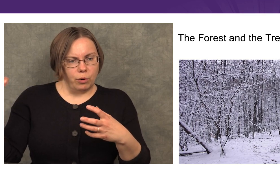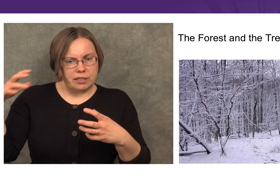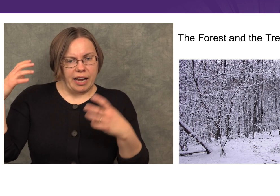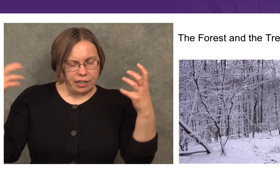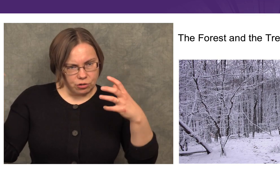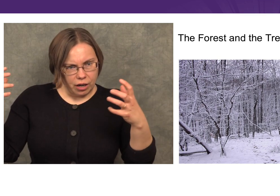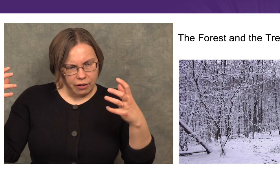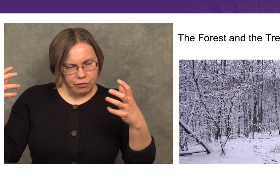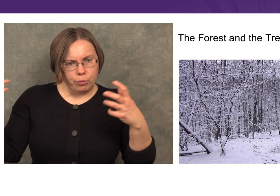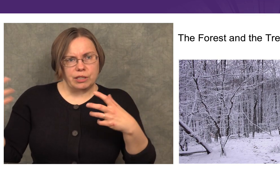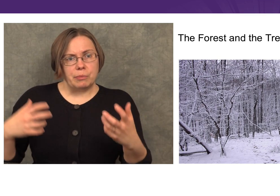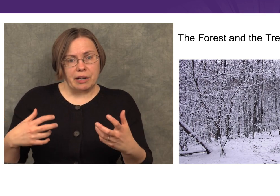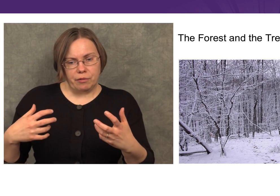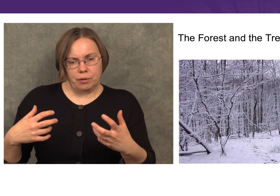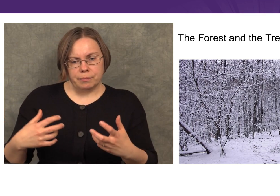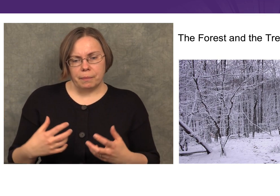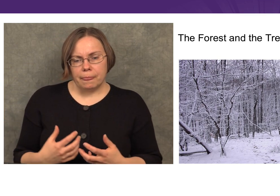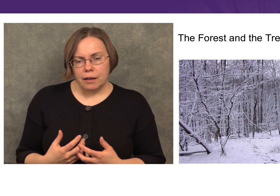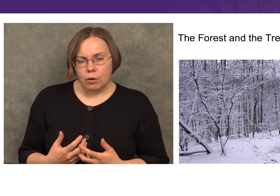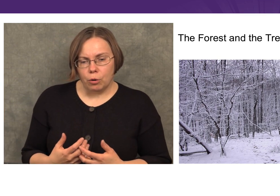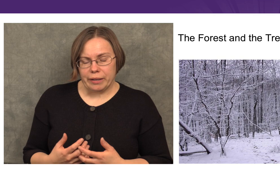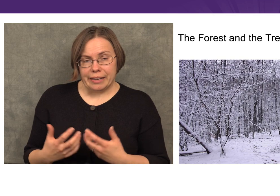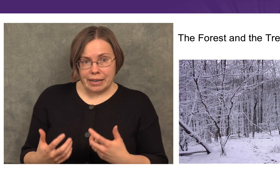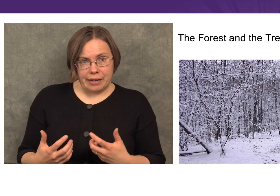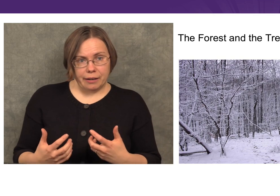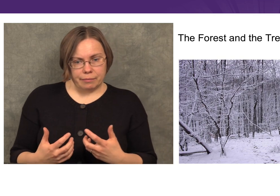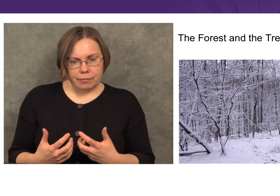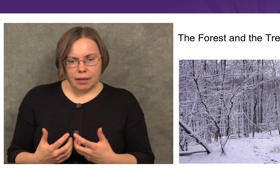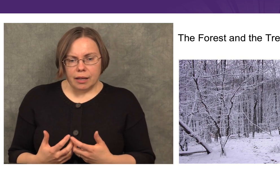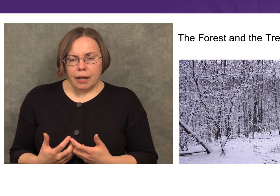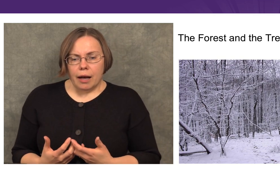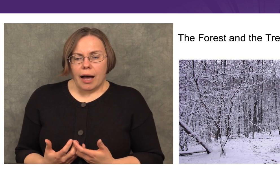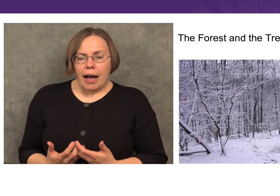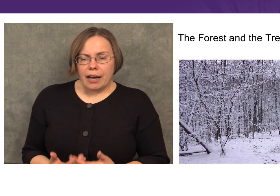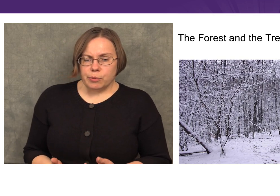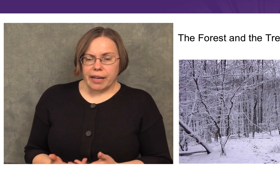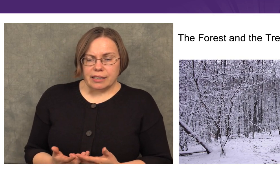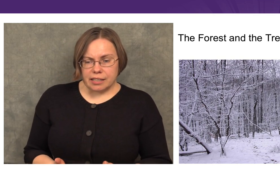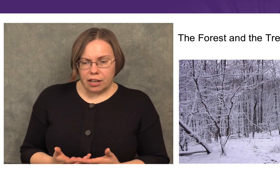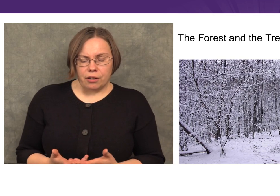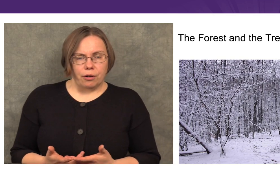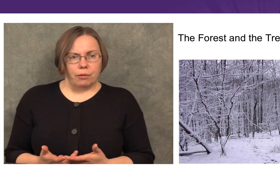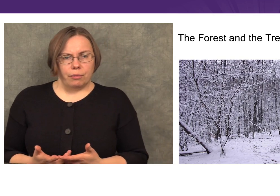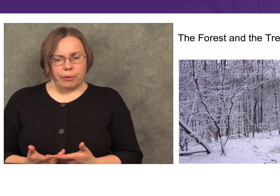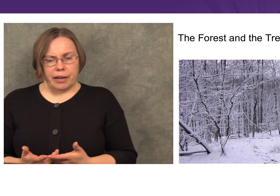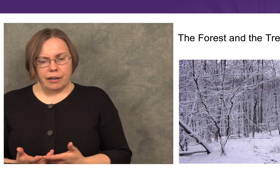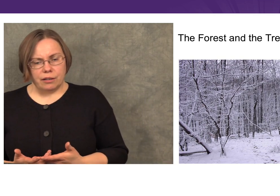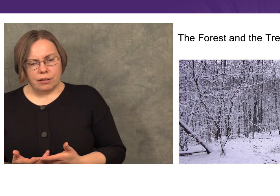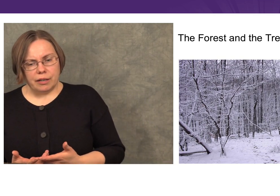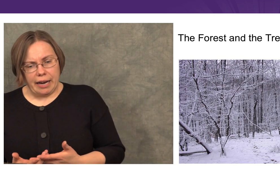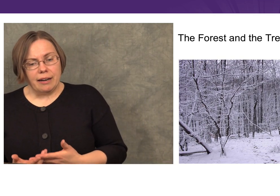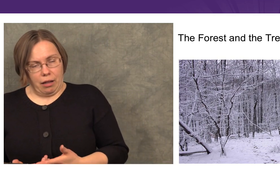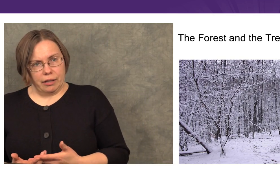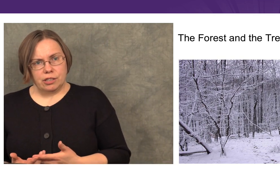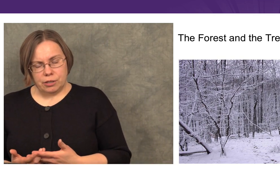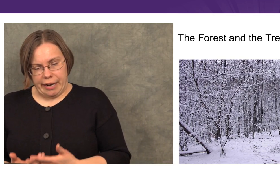what’s extra from what’s meaningful, or what they need. As we gain skill, though, we gain knowledge, yes,